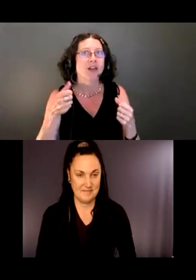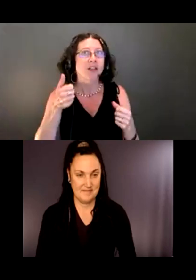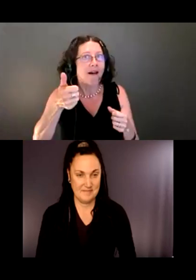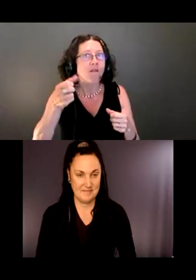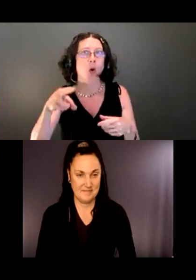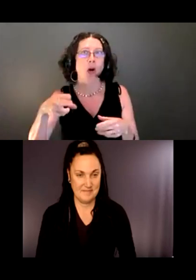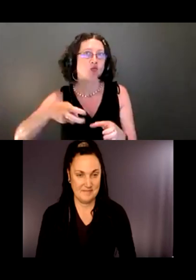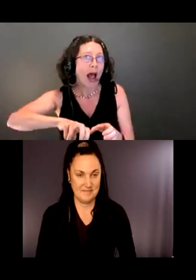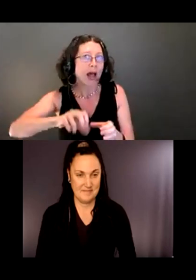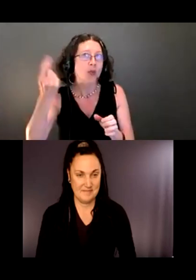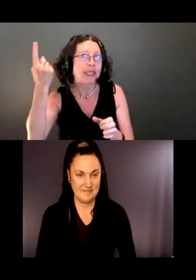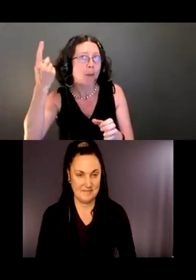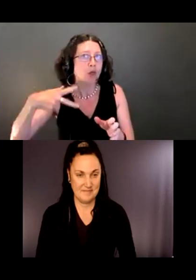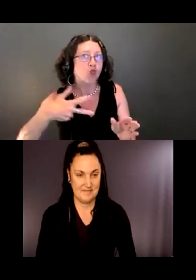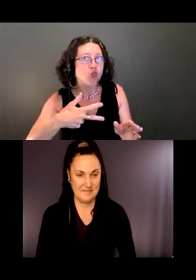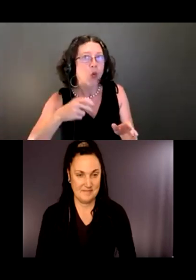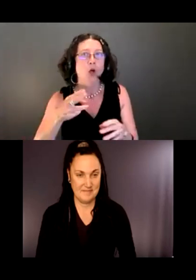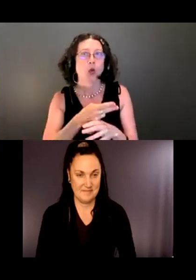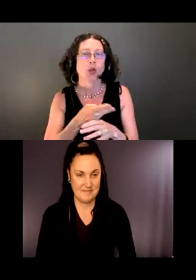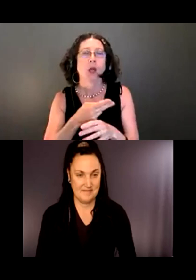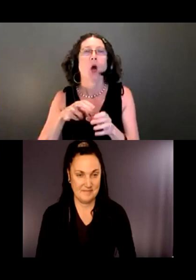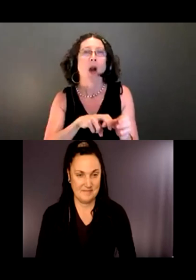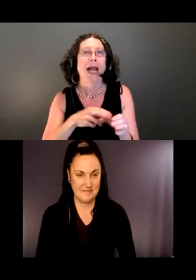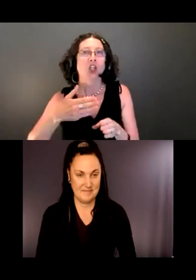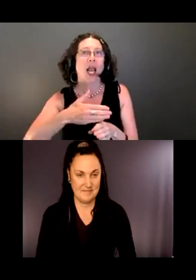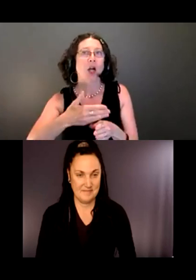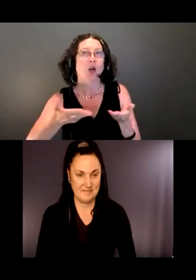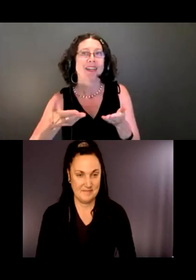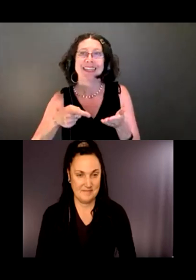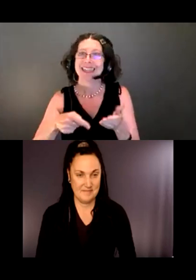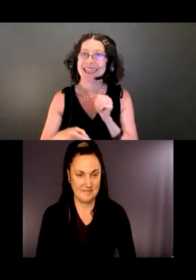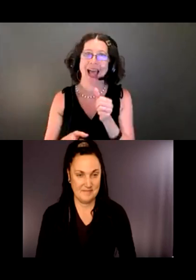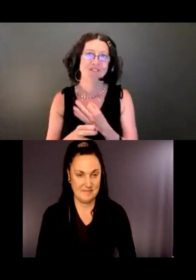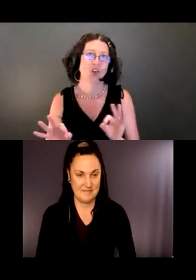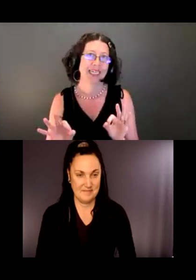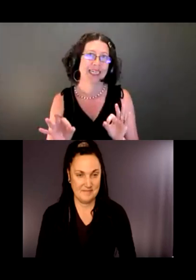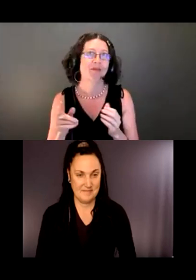So ride-share services are not free, and they can get quite expensive when they're under demand.